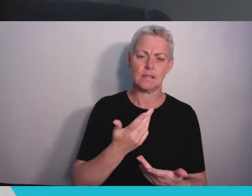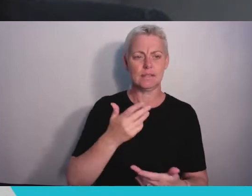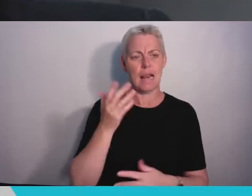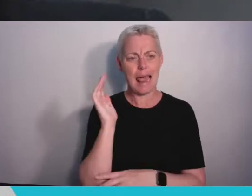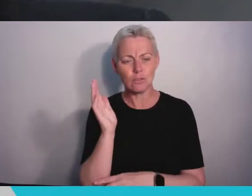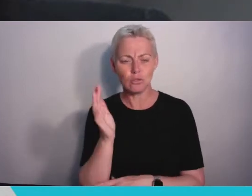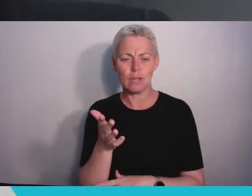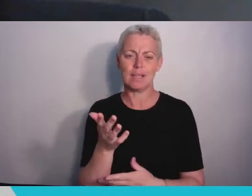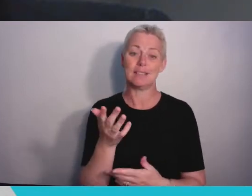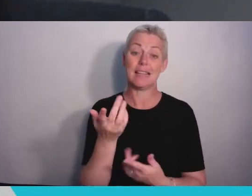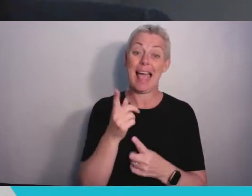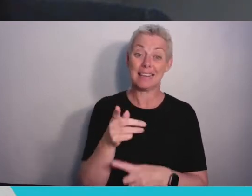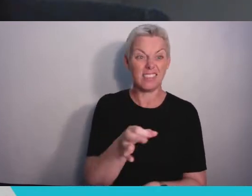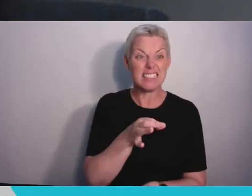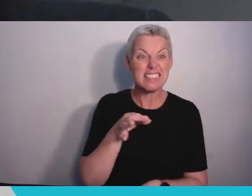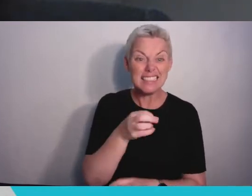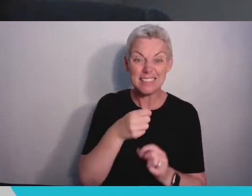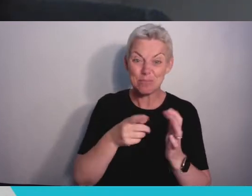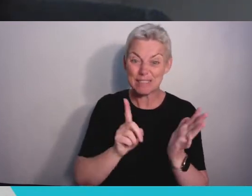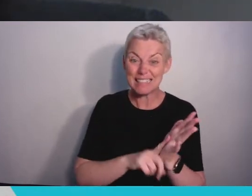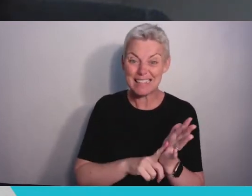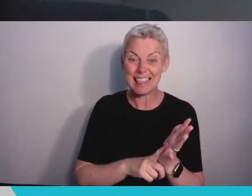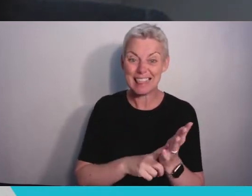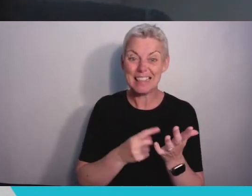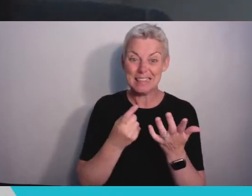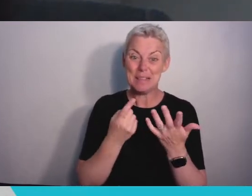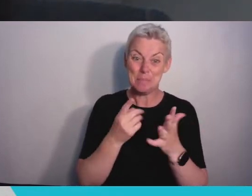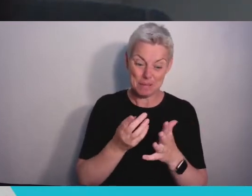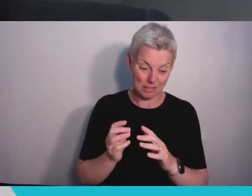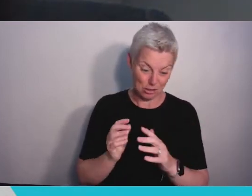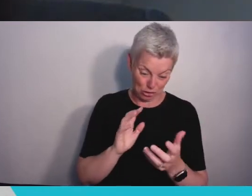with us. There are many people that can't be at this event today that would like to